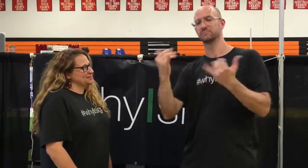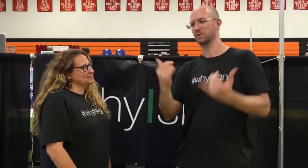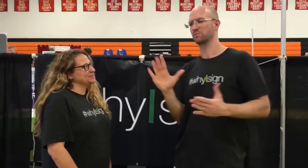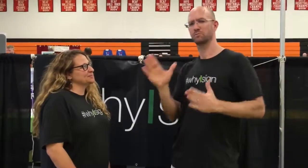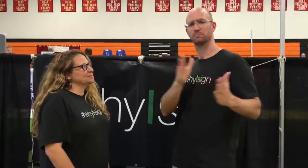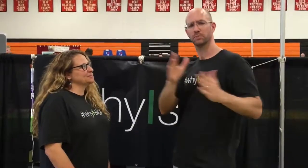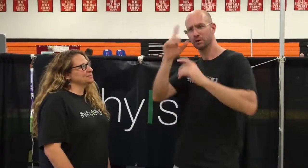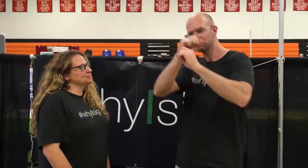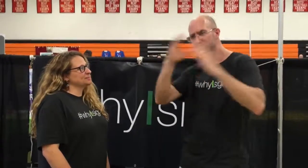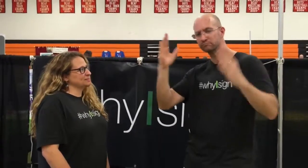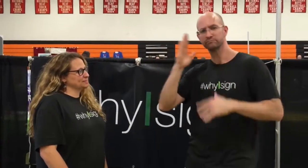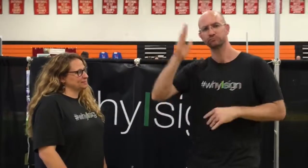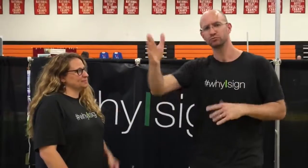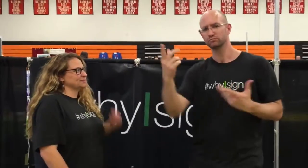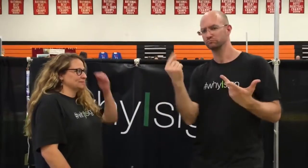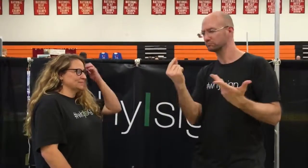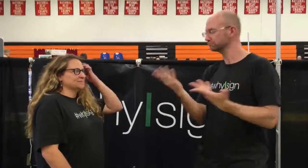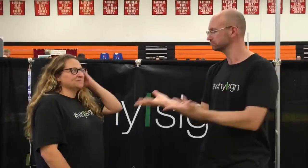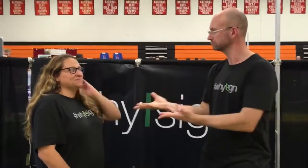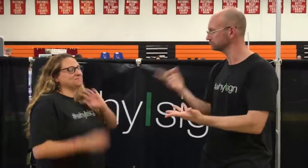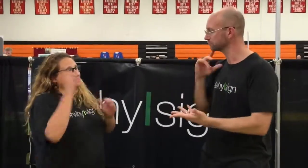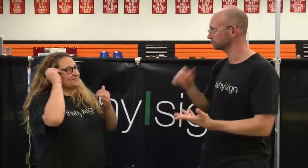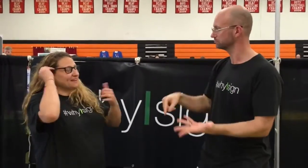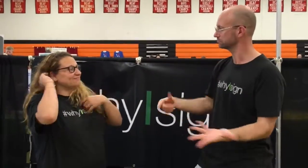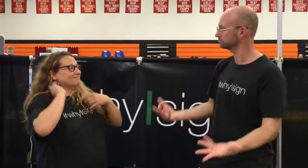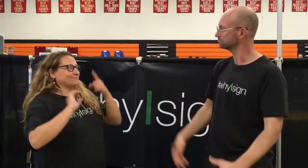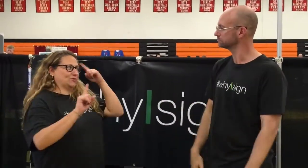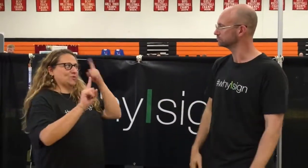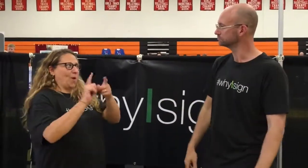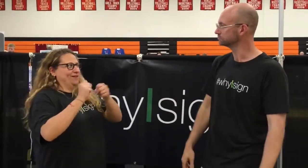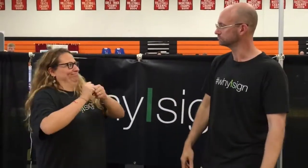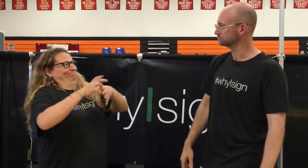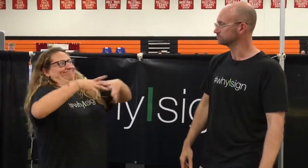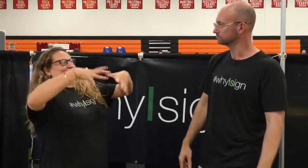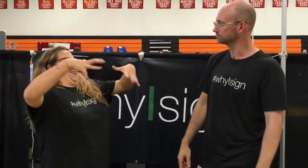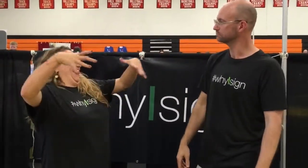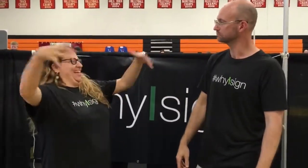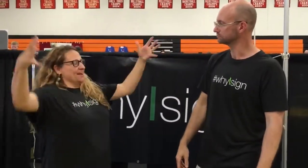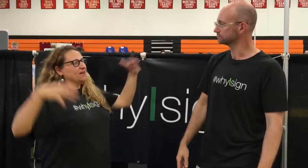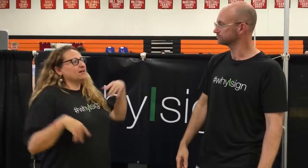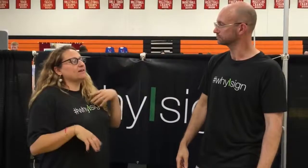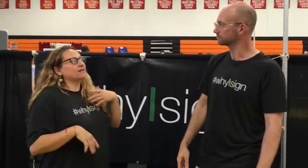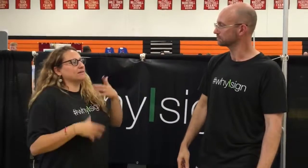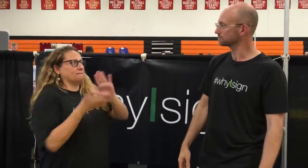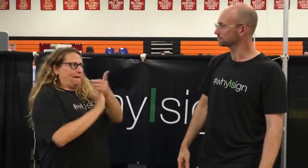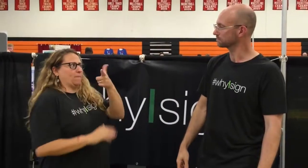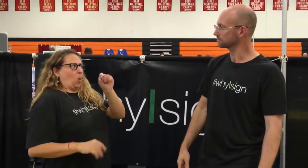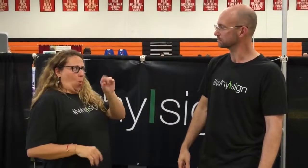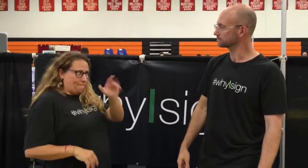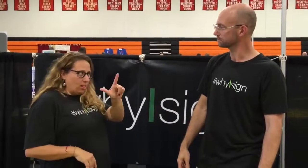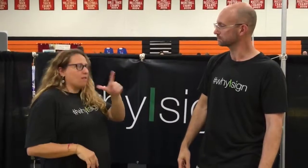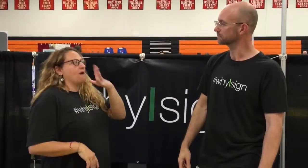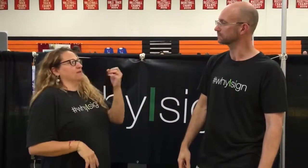Now, what is your vision and plan for the future? Our goal is to expand, and spread our campaign. To become global.